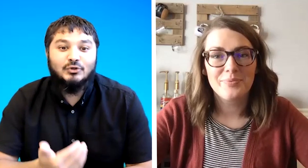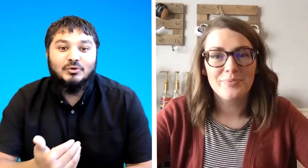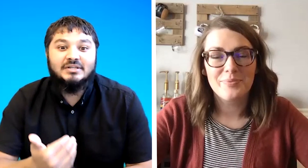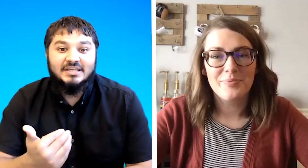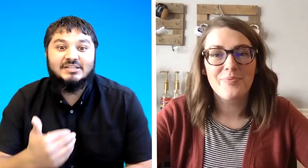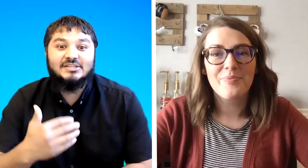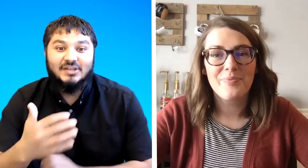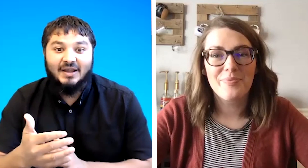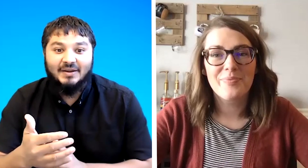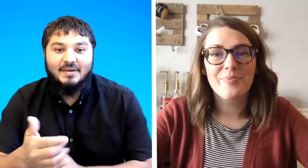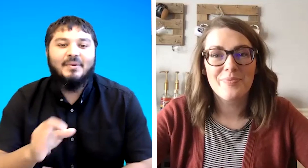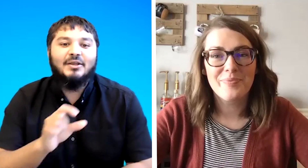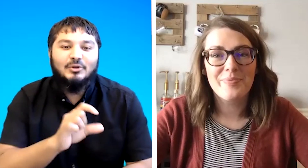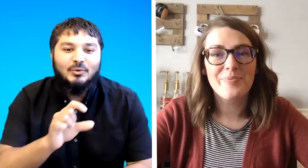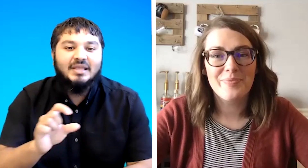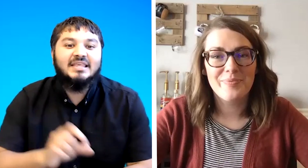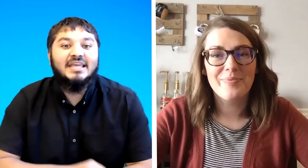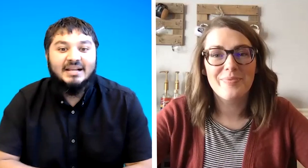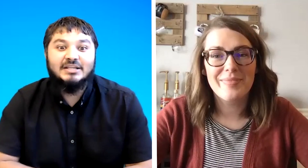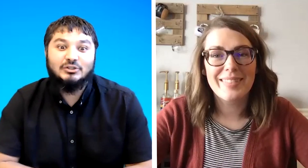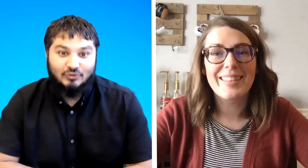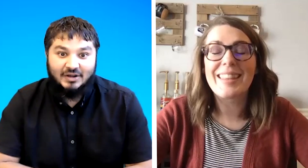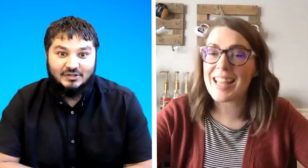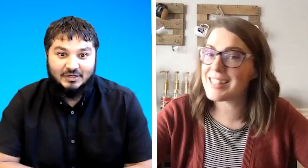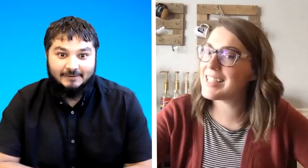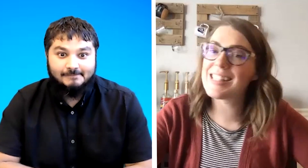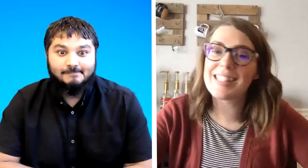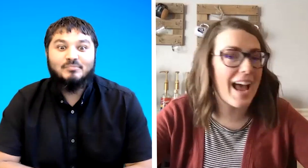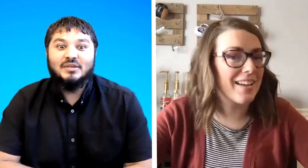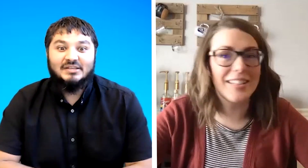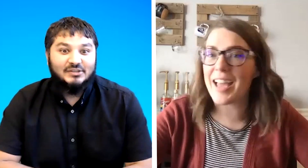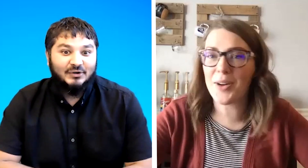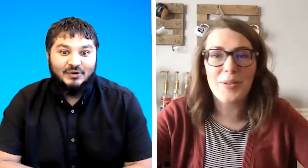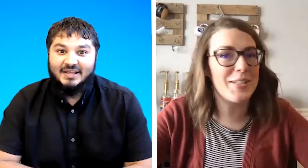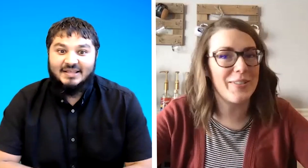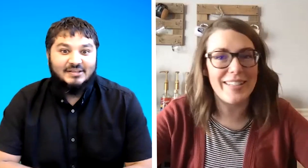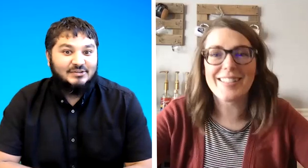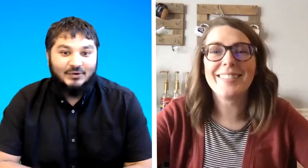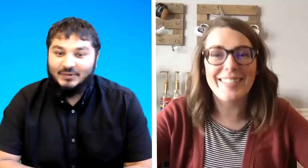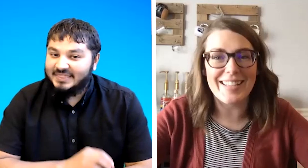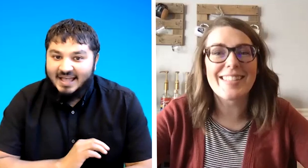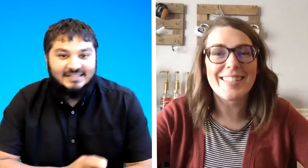would teach sign but you do it in the english process exactly how we do it so yes that's